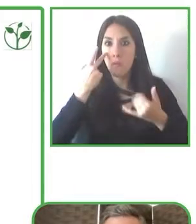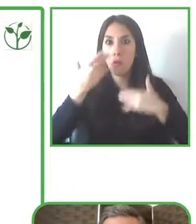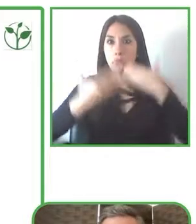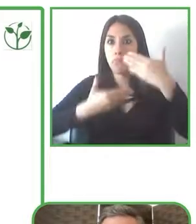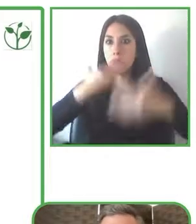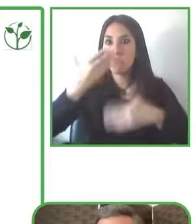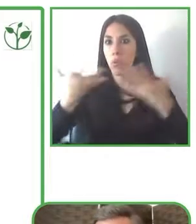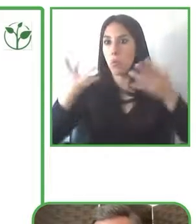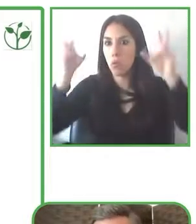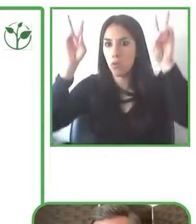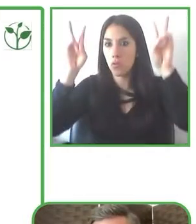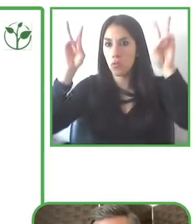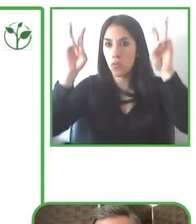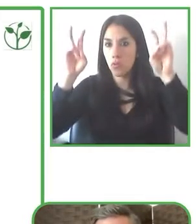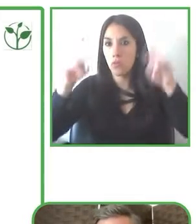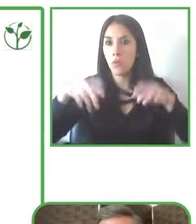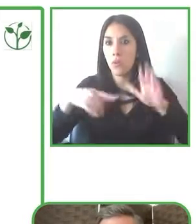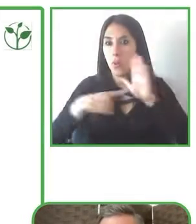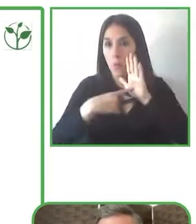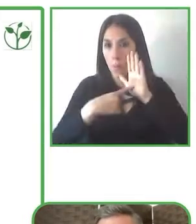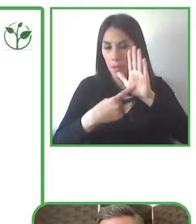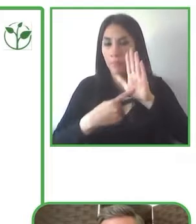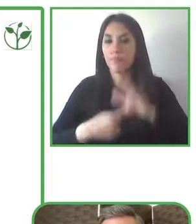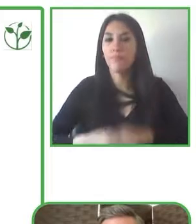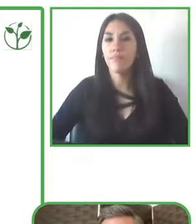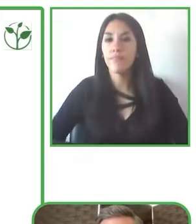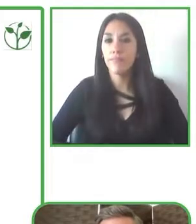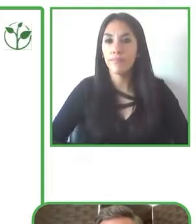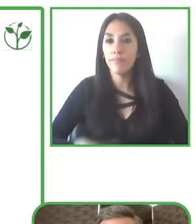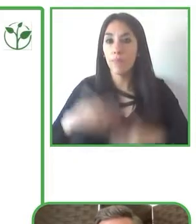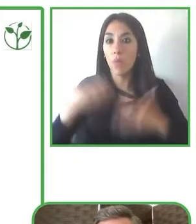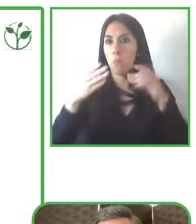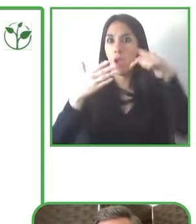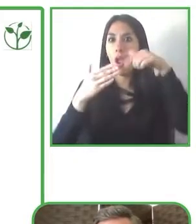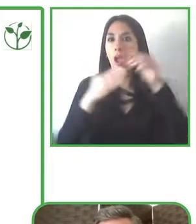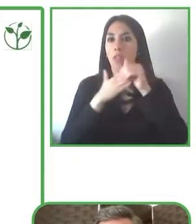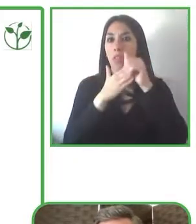about who we are. So The Valuable 500 is a global business collective